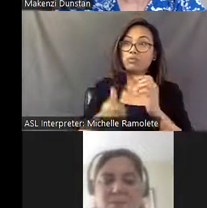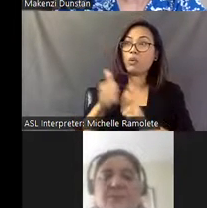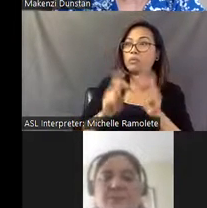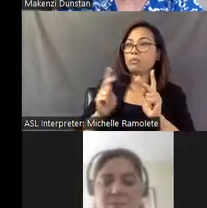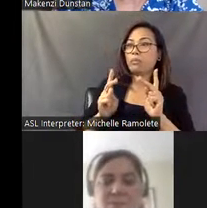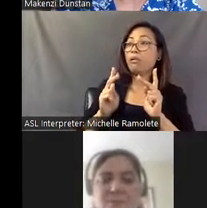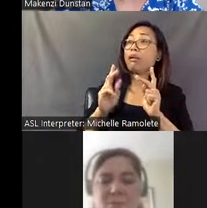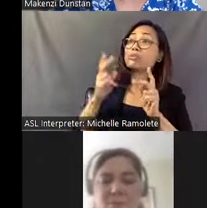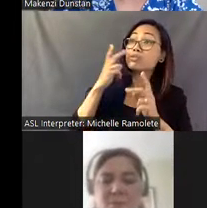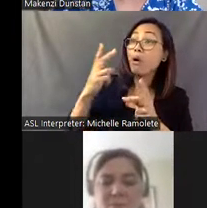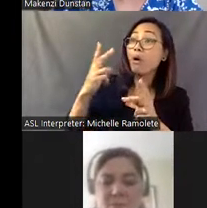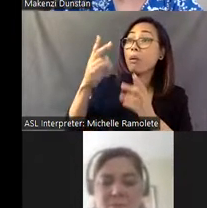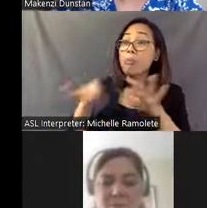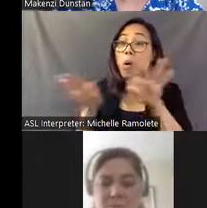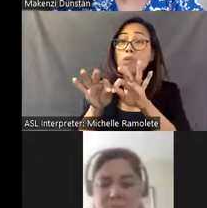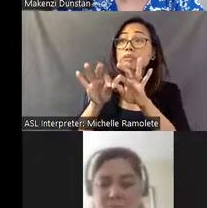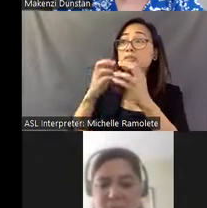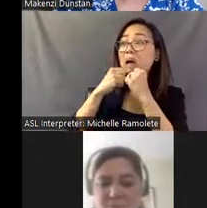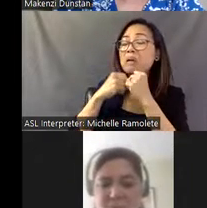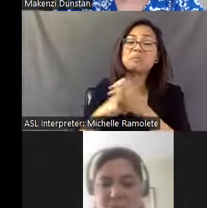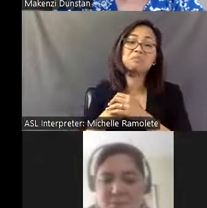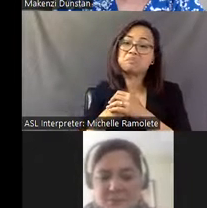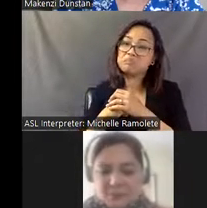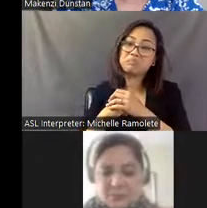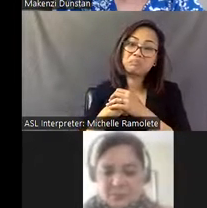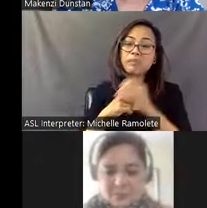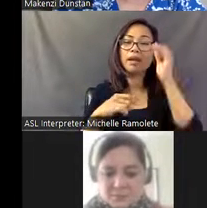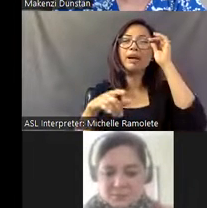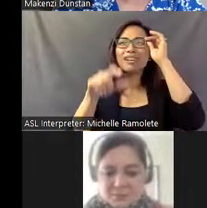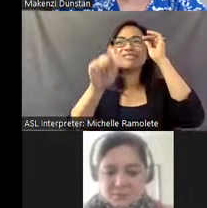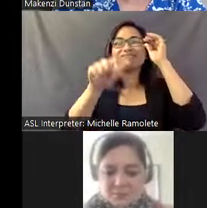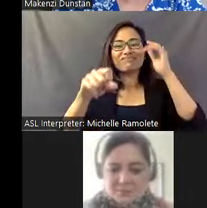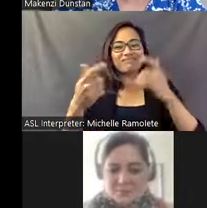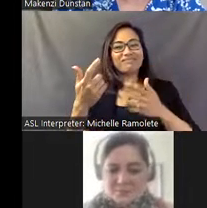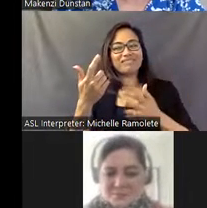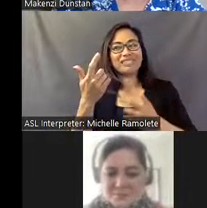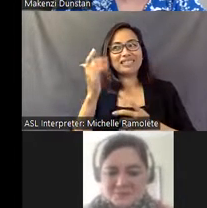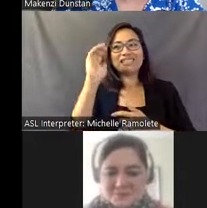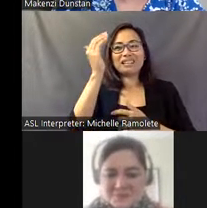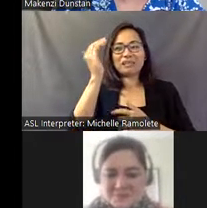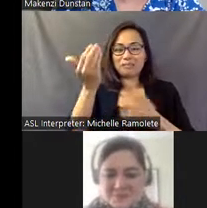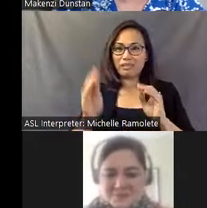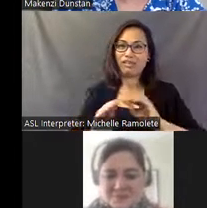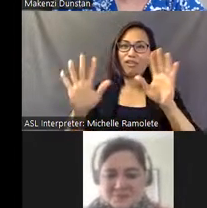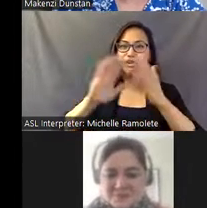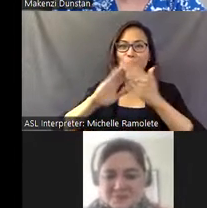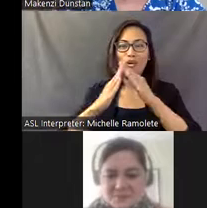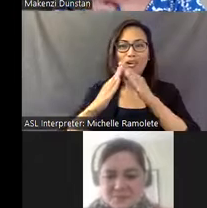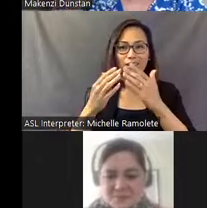[Makenzi] Sounds like there is definitely a clear community effort, and over time as well, though.